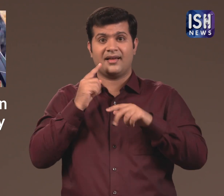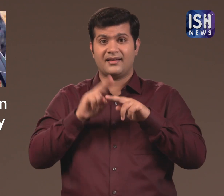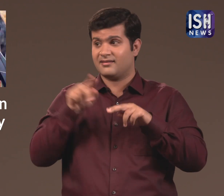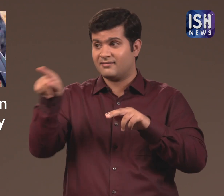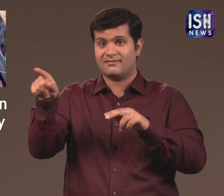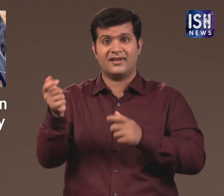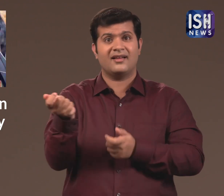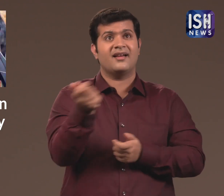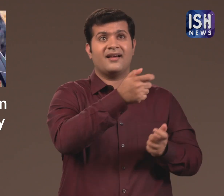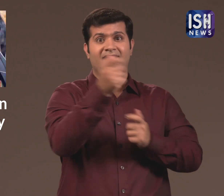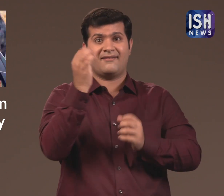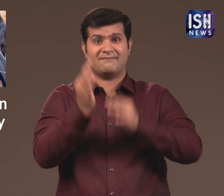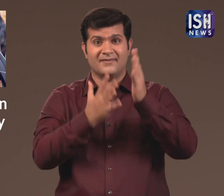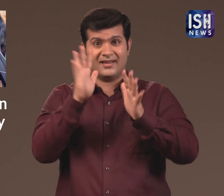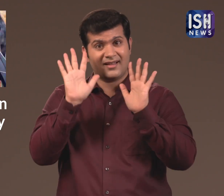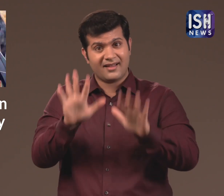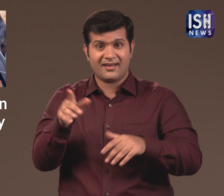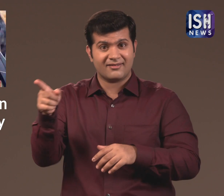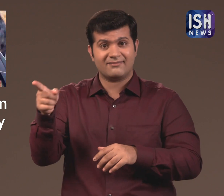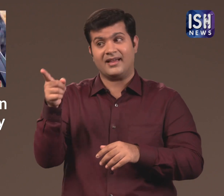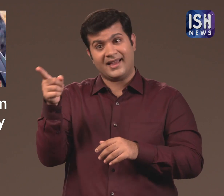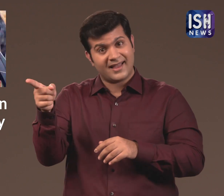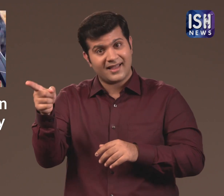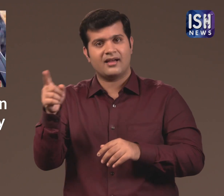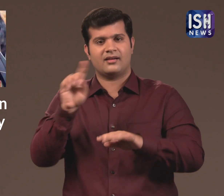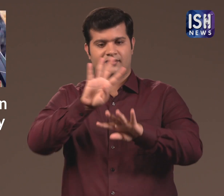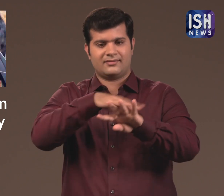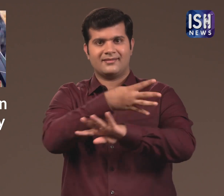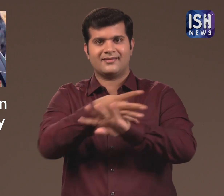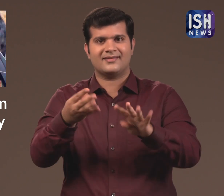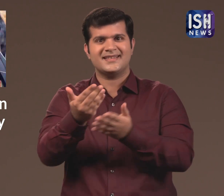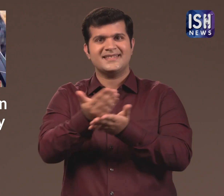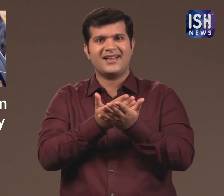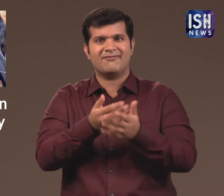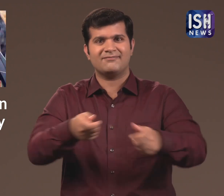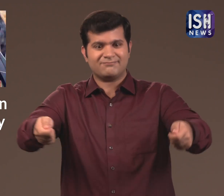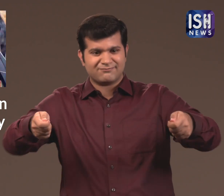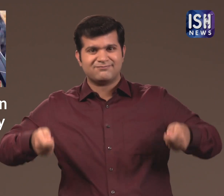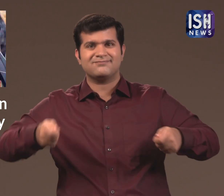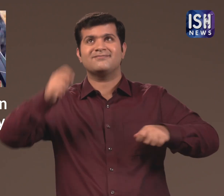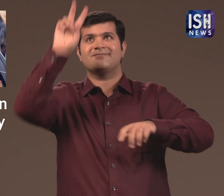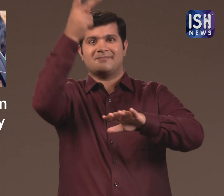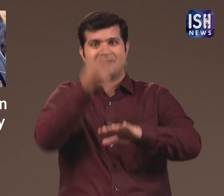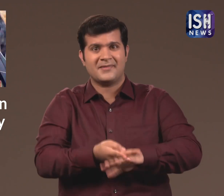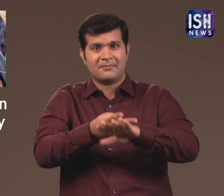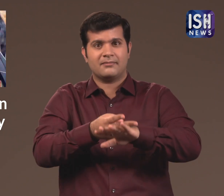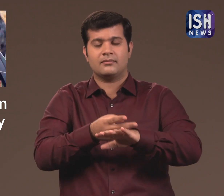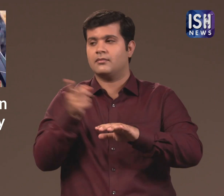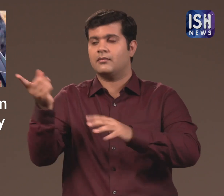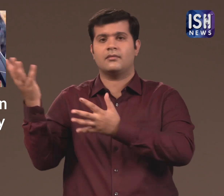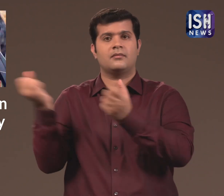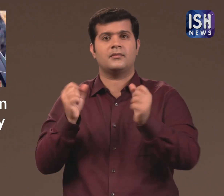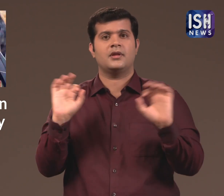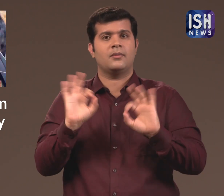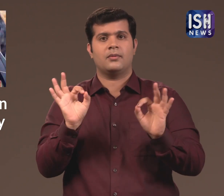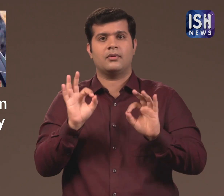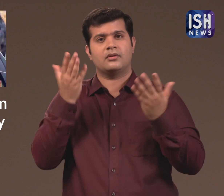if the fire brigade had brought a life-saving net it would break the fall of those who jumped. They did not bring it.